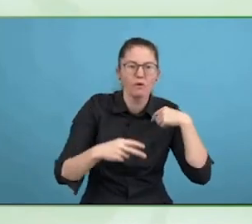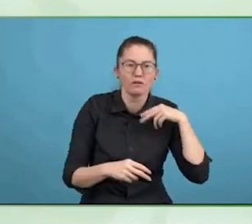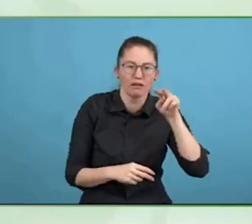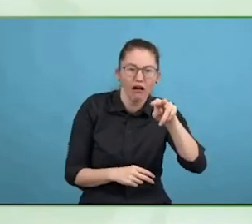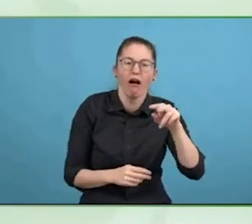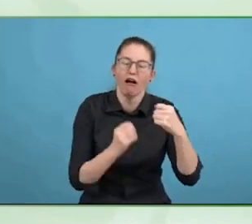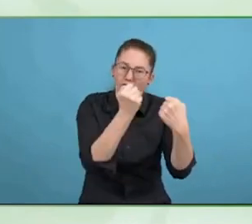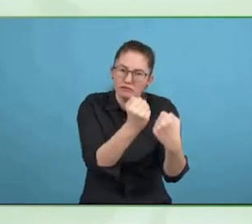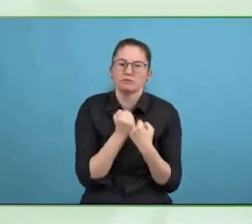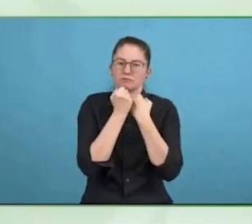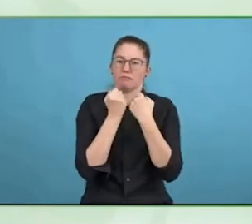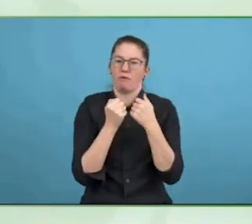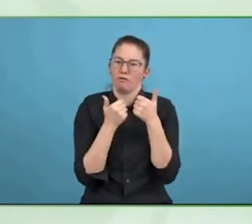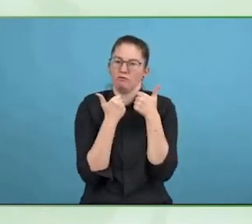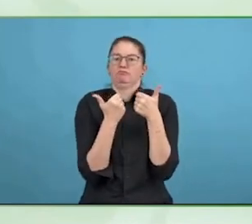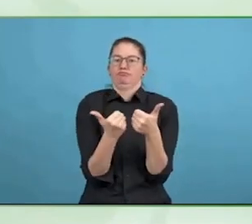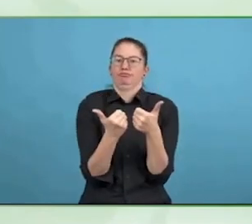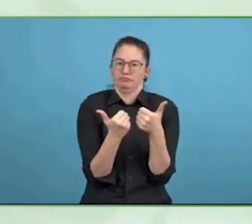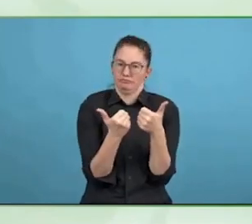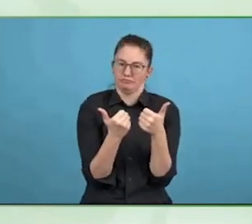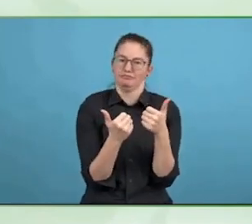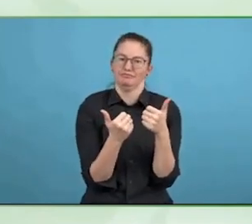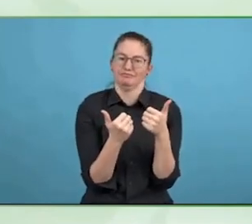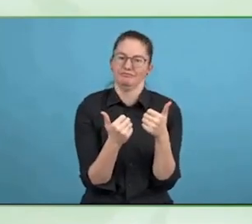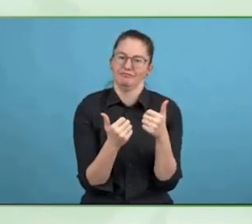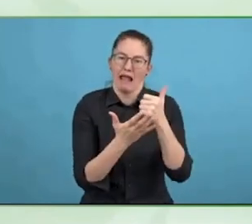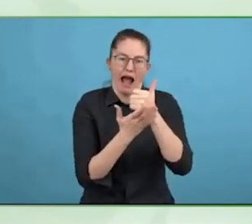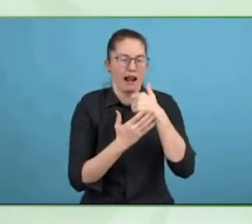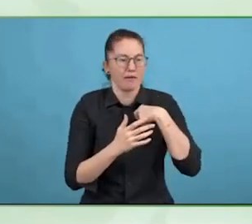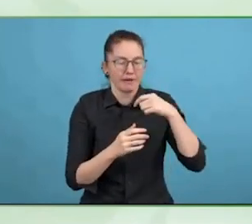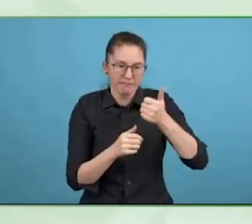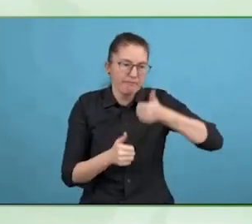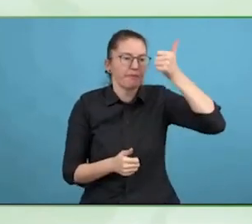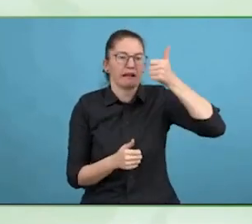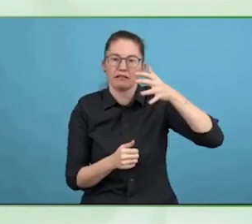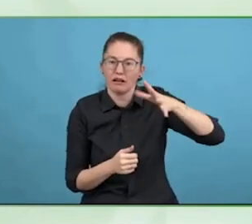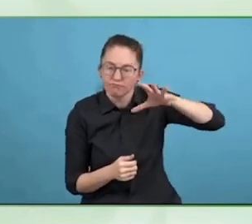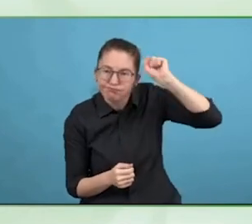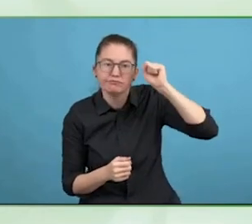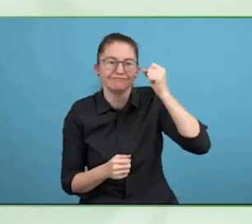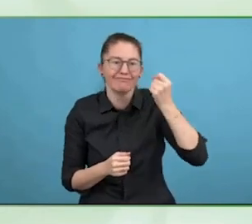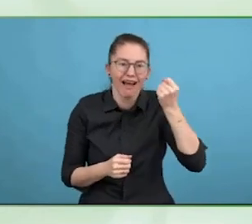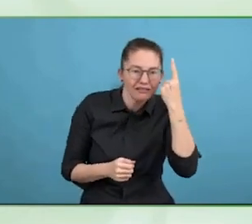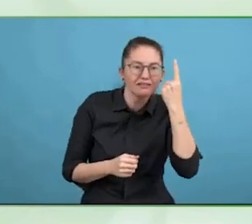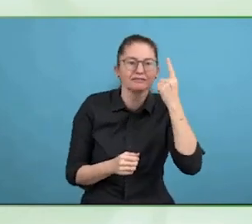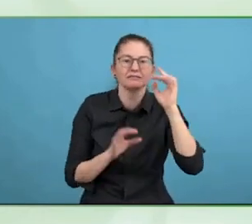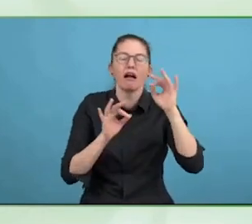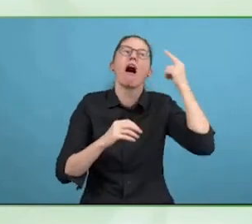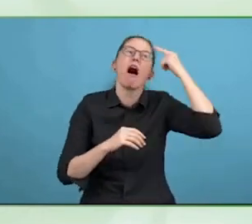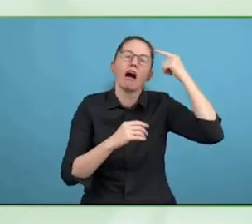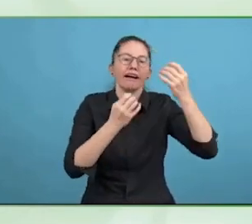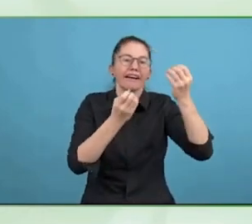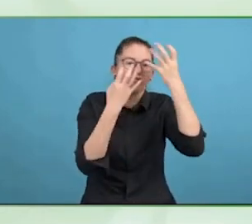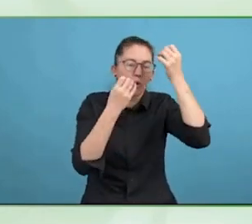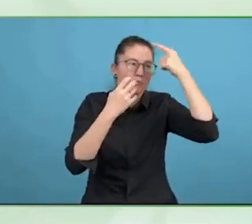Earlier you mentioned ChatGPT, for me who has been working in the